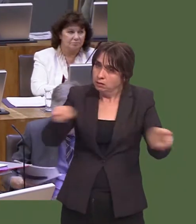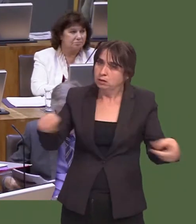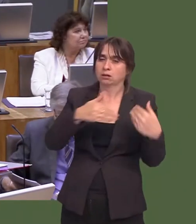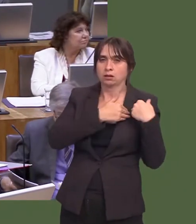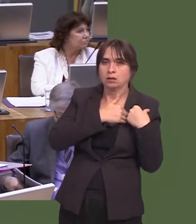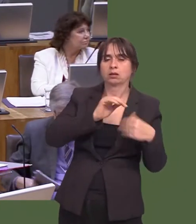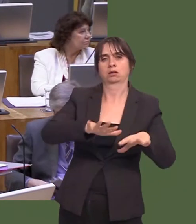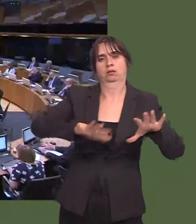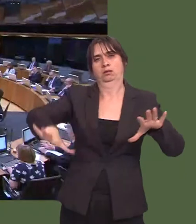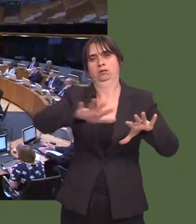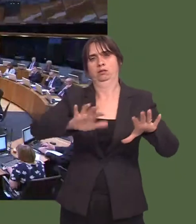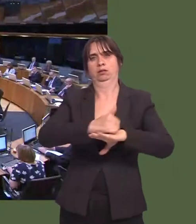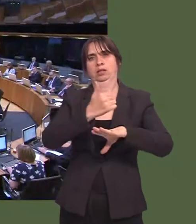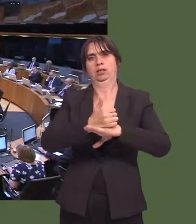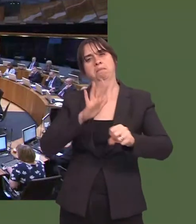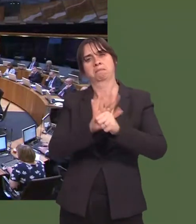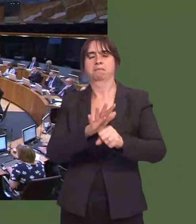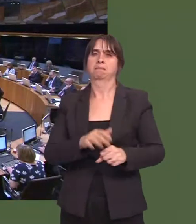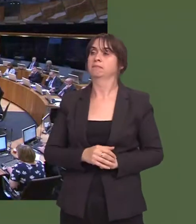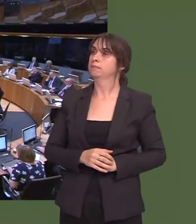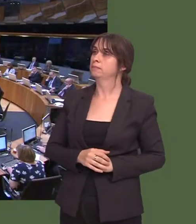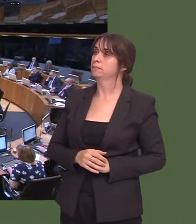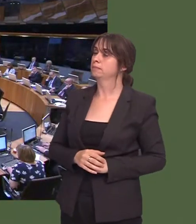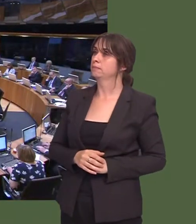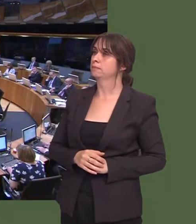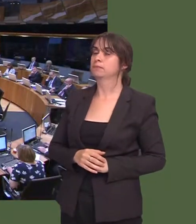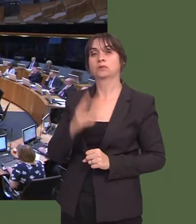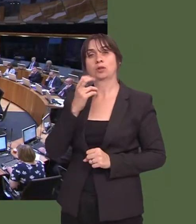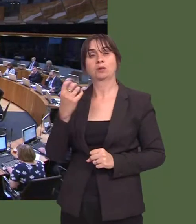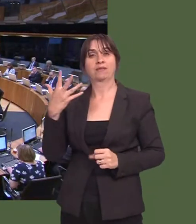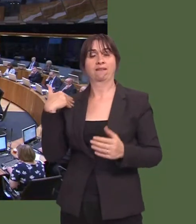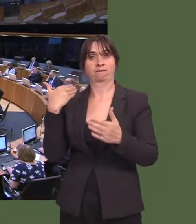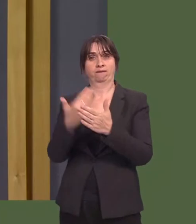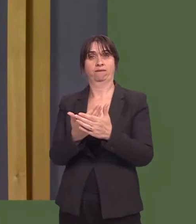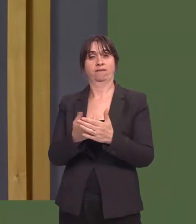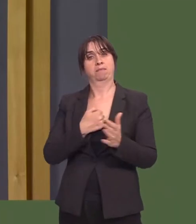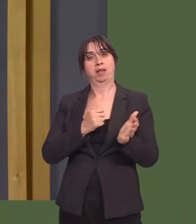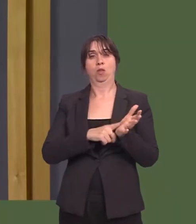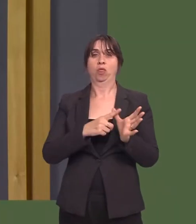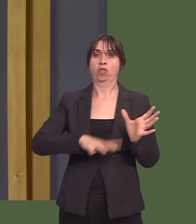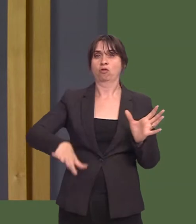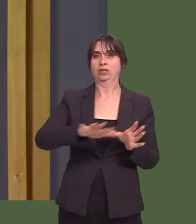Janet Finch-Saunders: Since 2005, my local authority has indeed been very proactive in